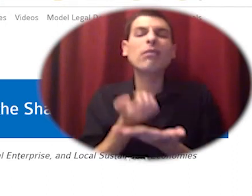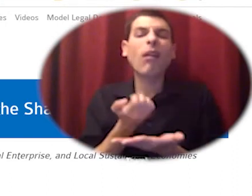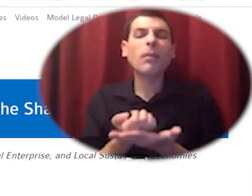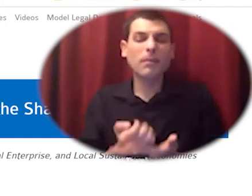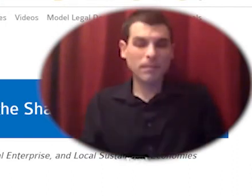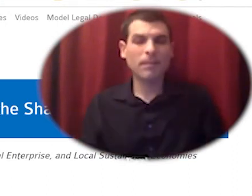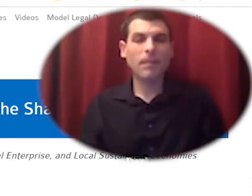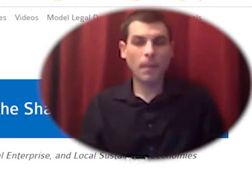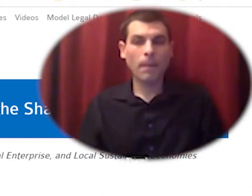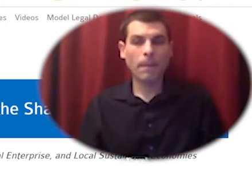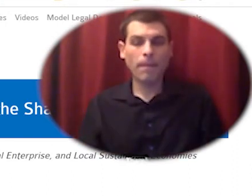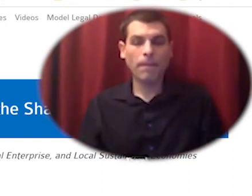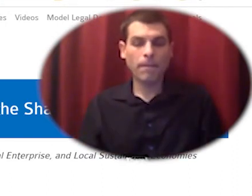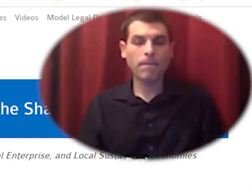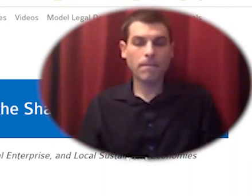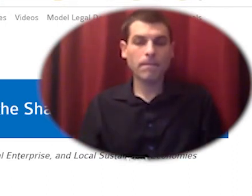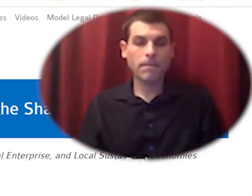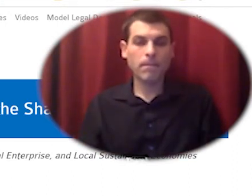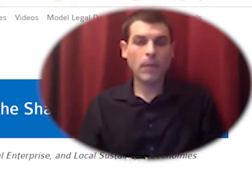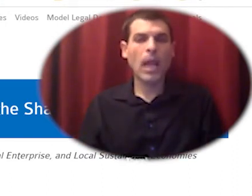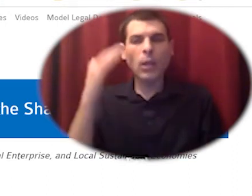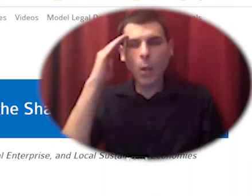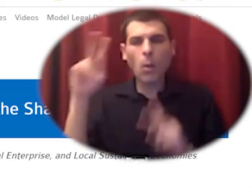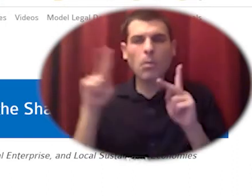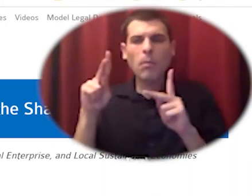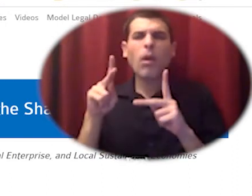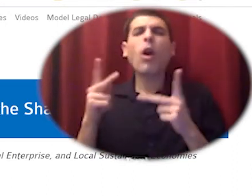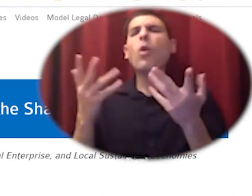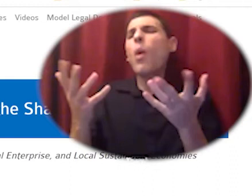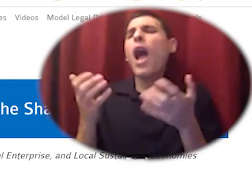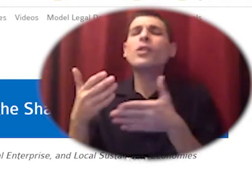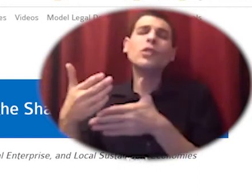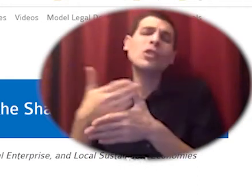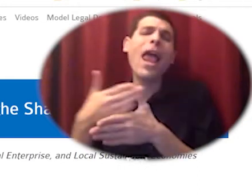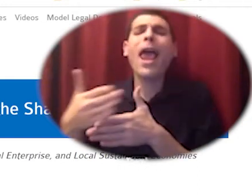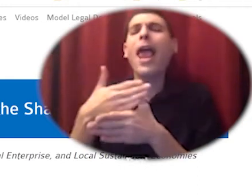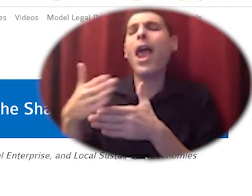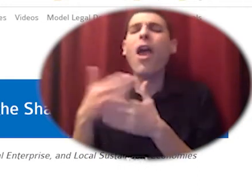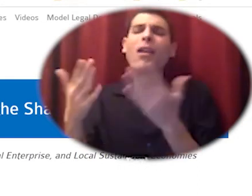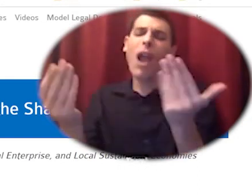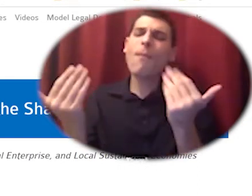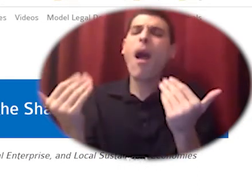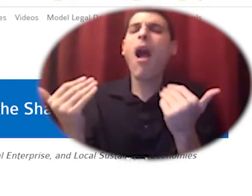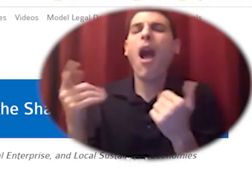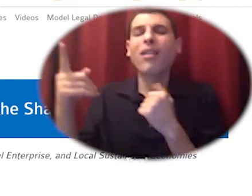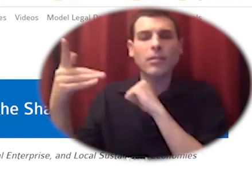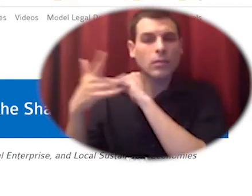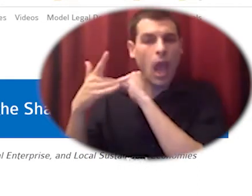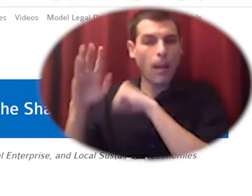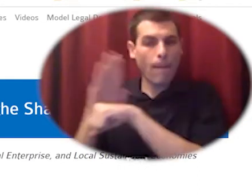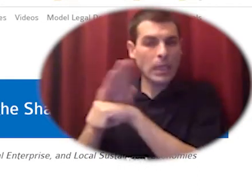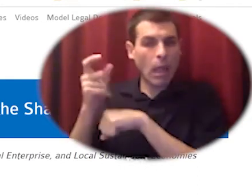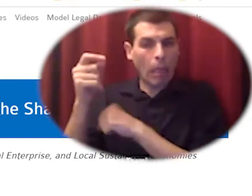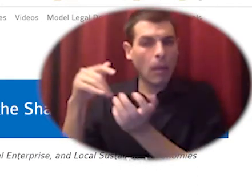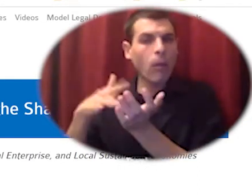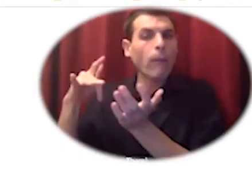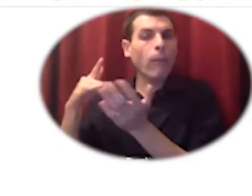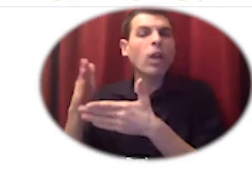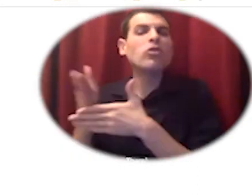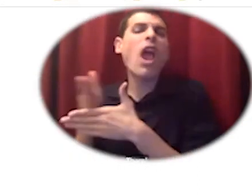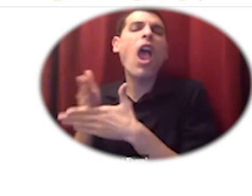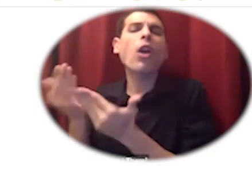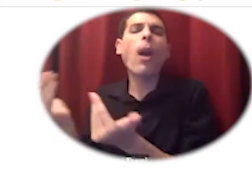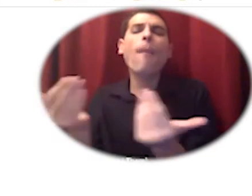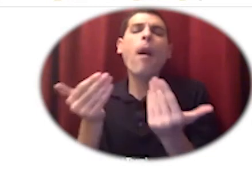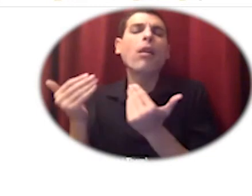of the sharing economy that big tech is so excited about and bringing it down for the community scale